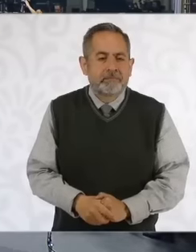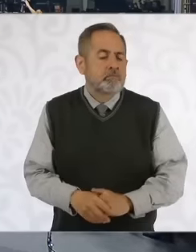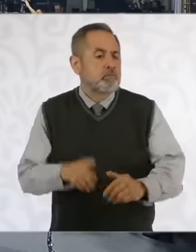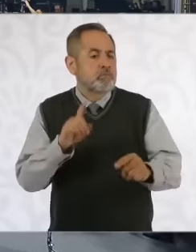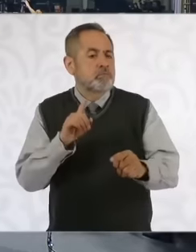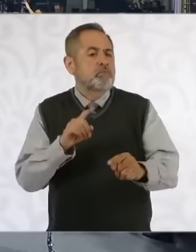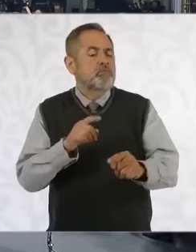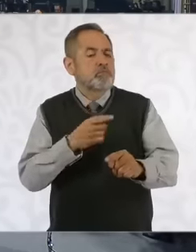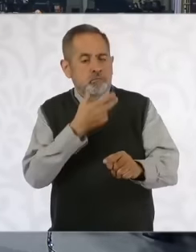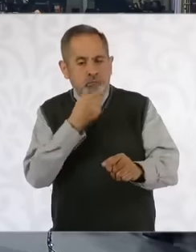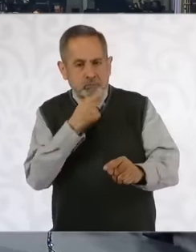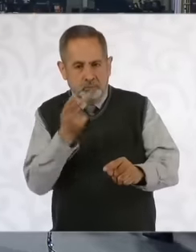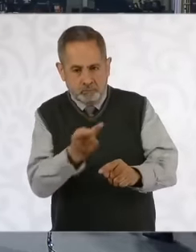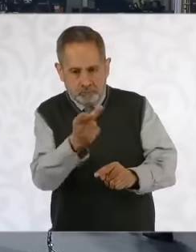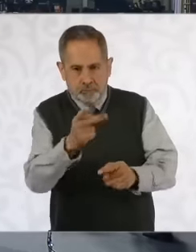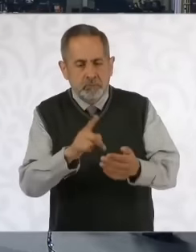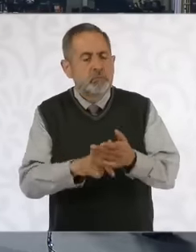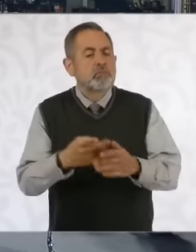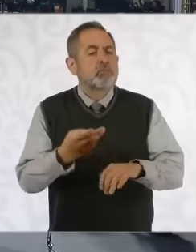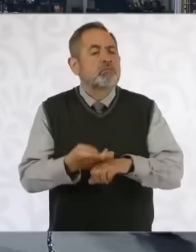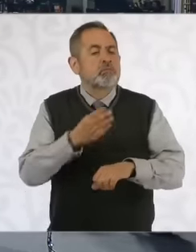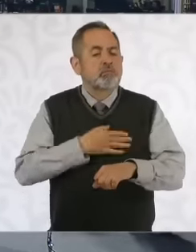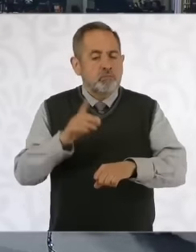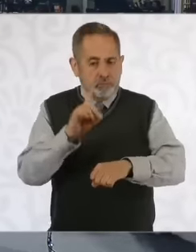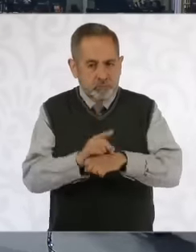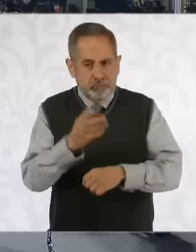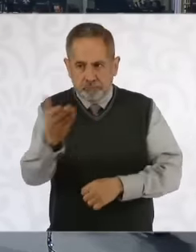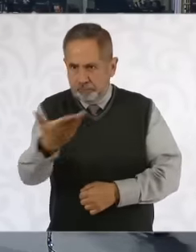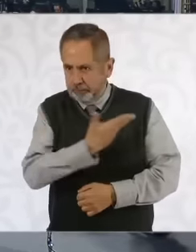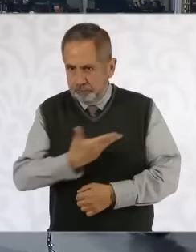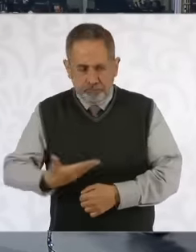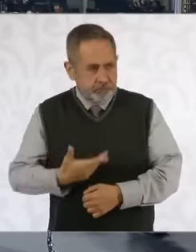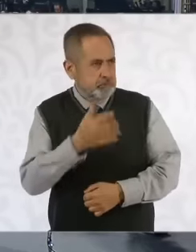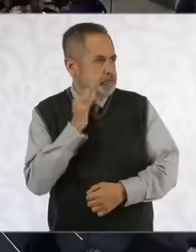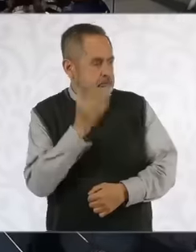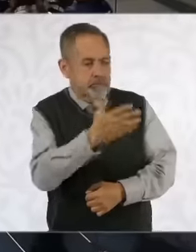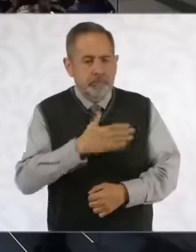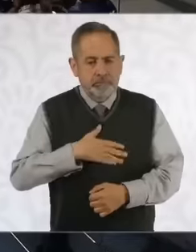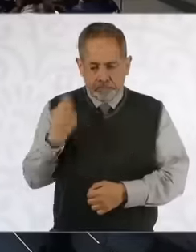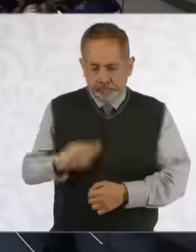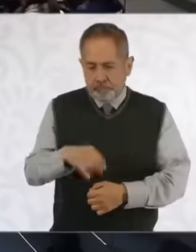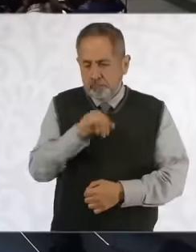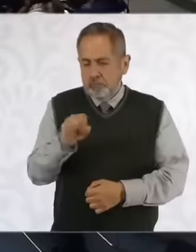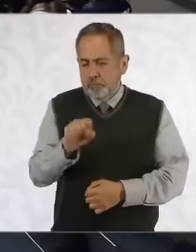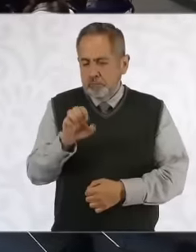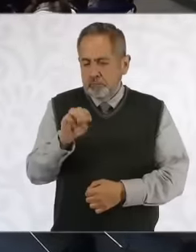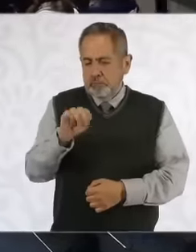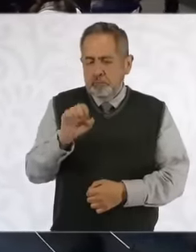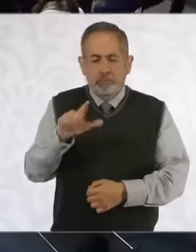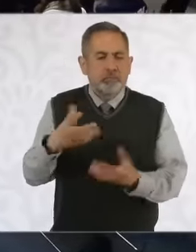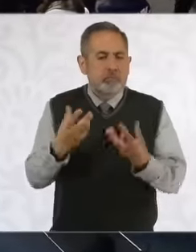president, members of the fiscal cabinet José Manuel sources of capital 21 the heart of the